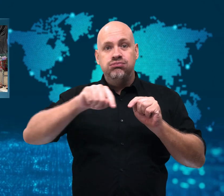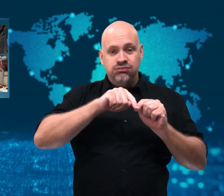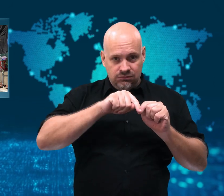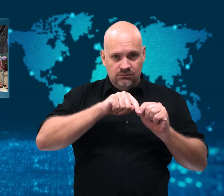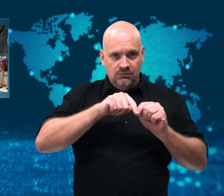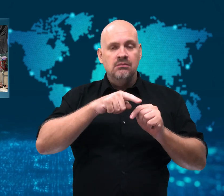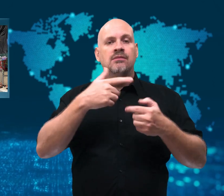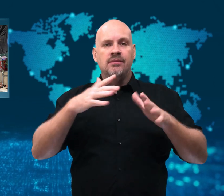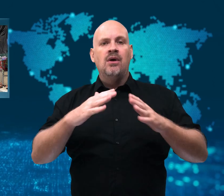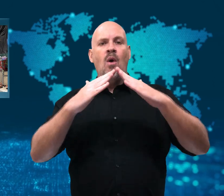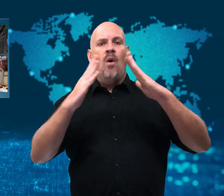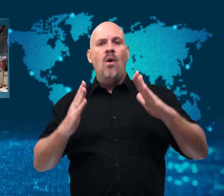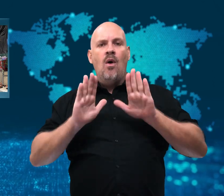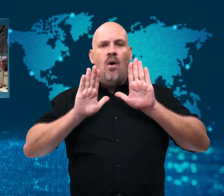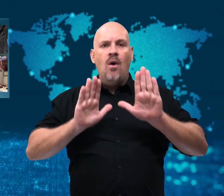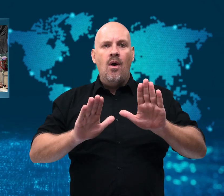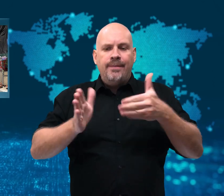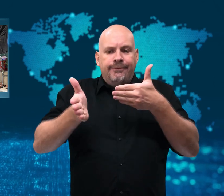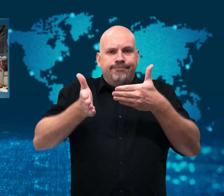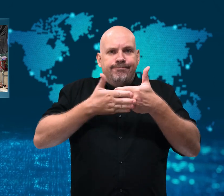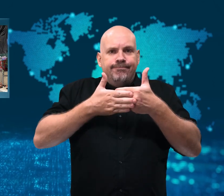and Ho Chi Minh City.